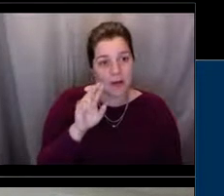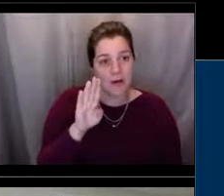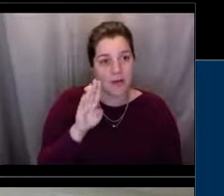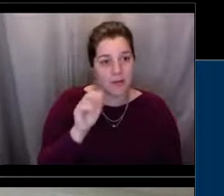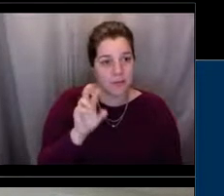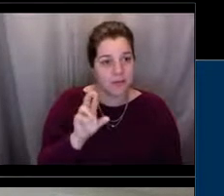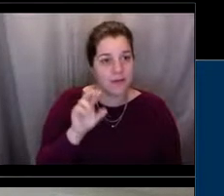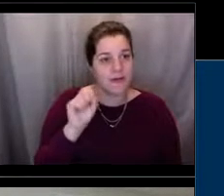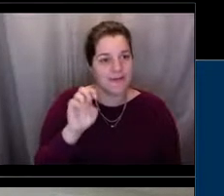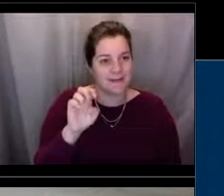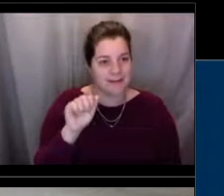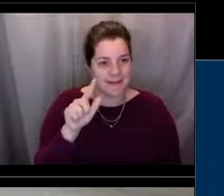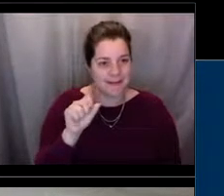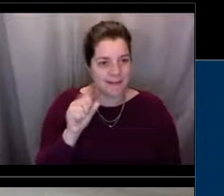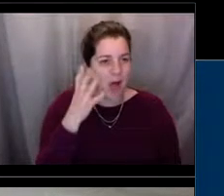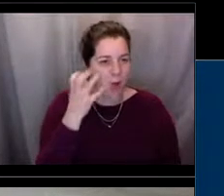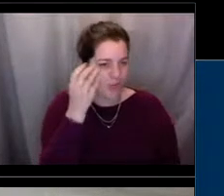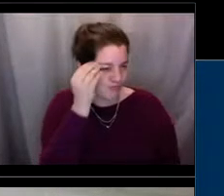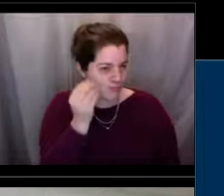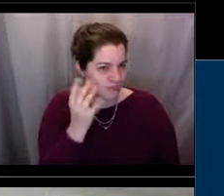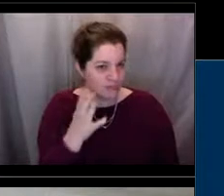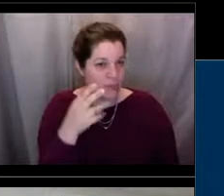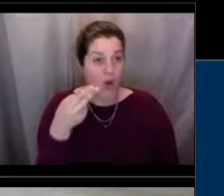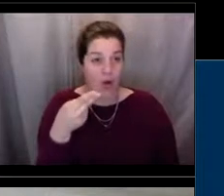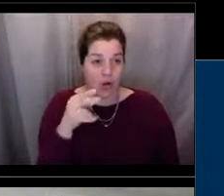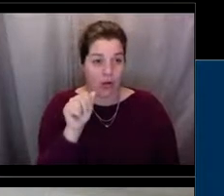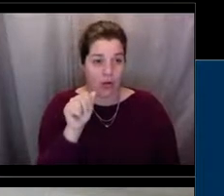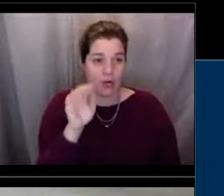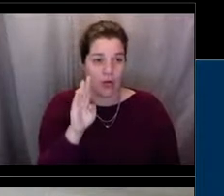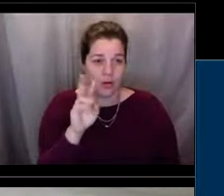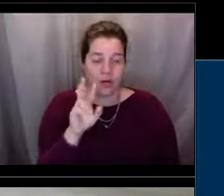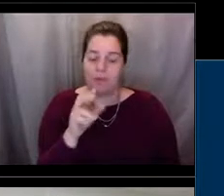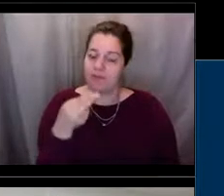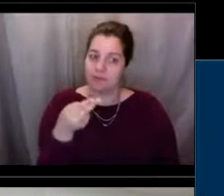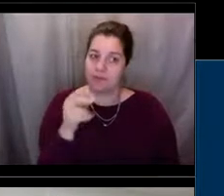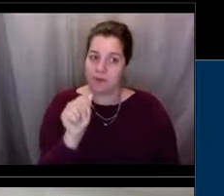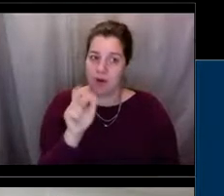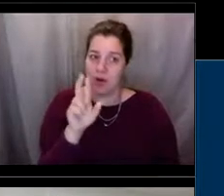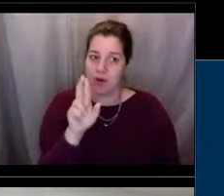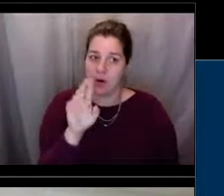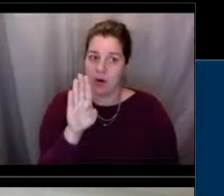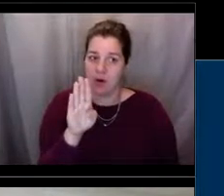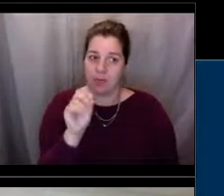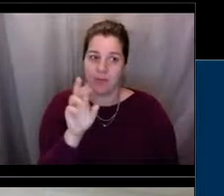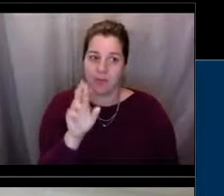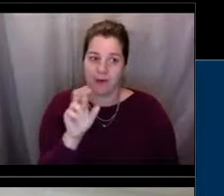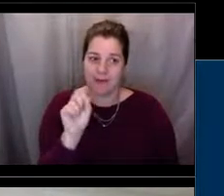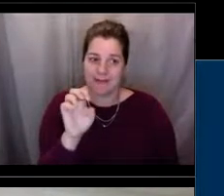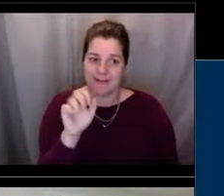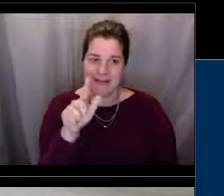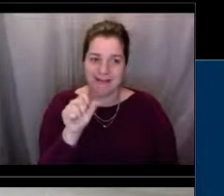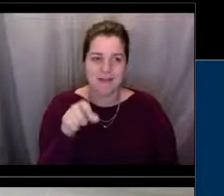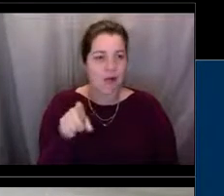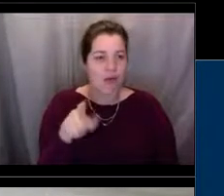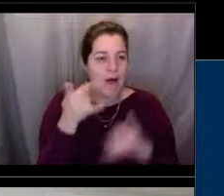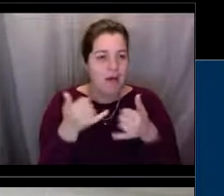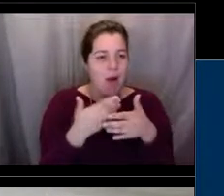that this is the time of year that Harbor seals are pupping and it is common practice for the mothers